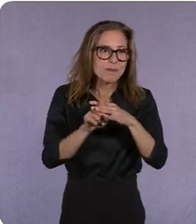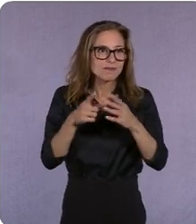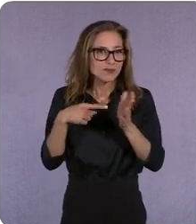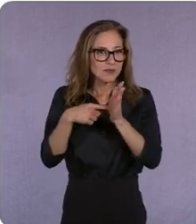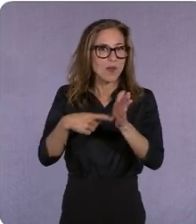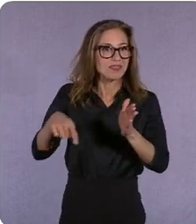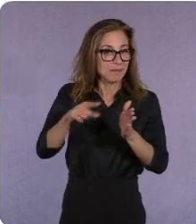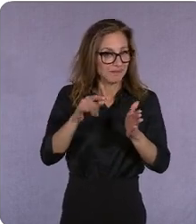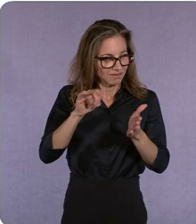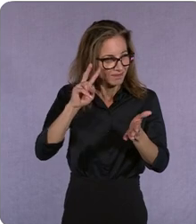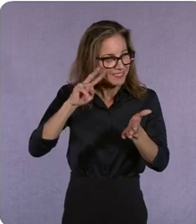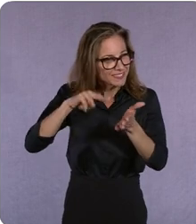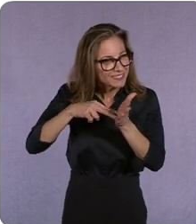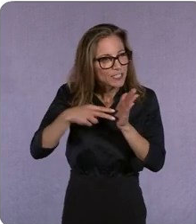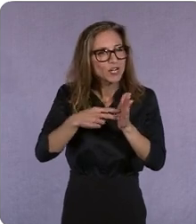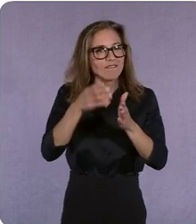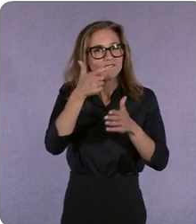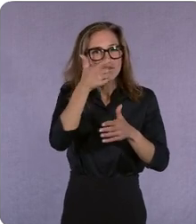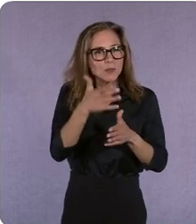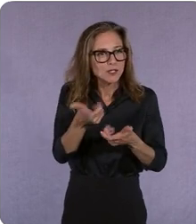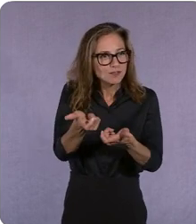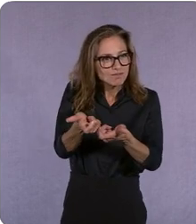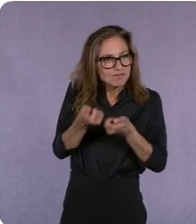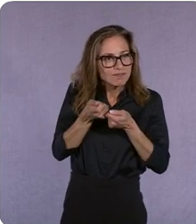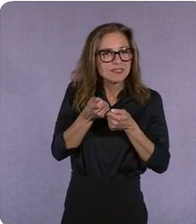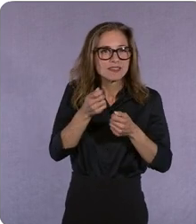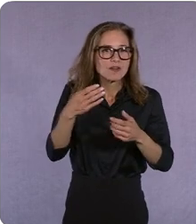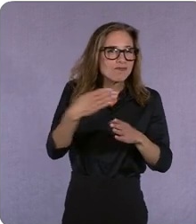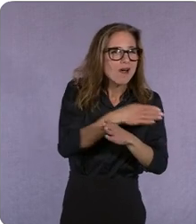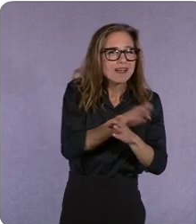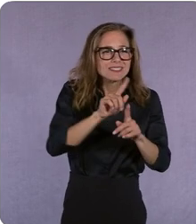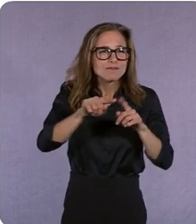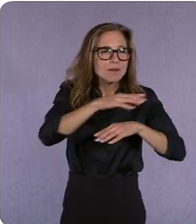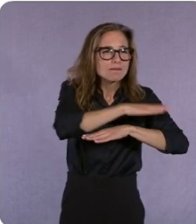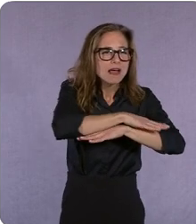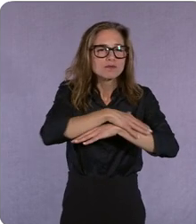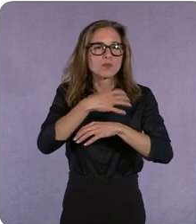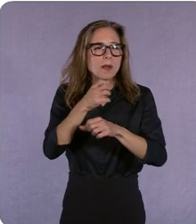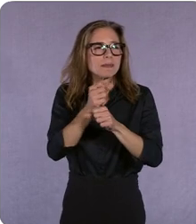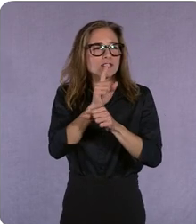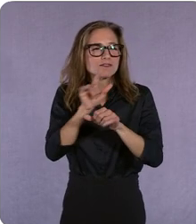way that feels consistent to your brand that um meets that expectations but whether that's in a